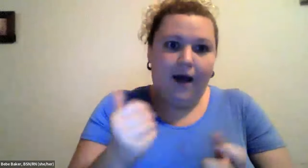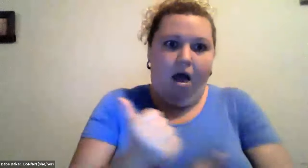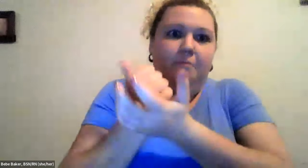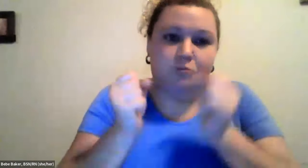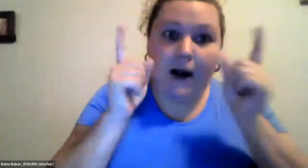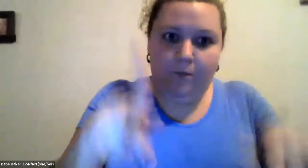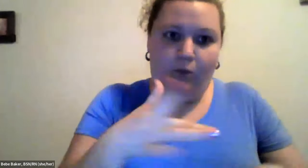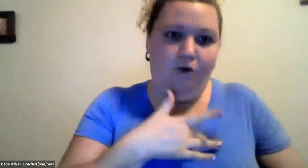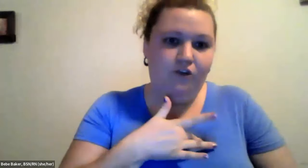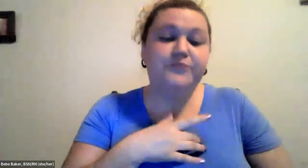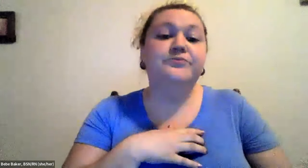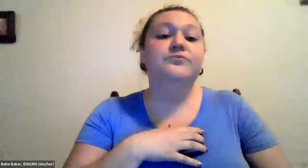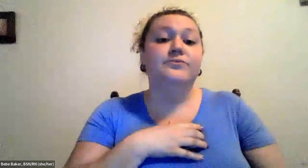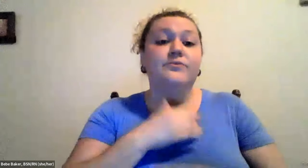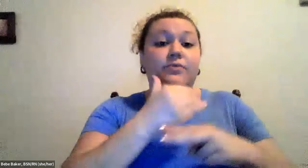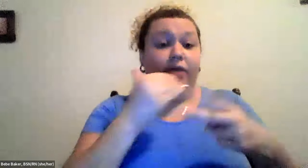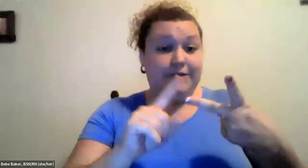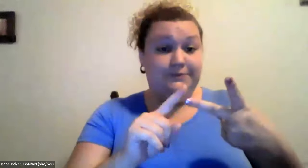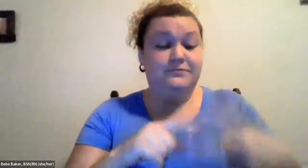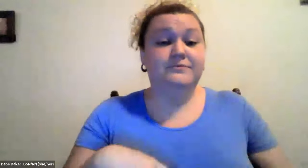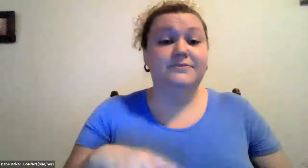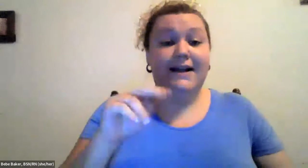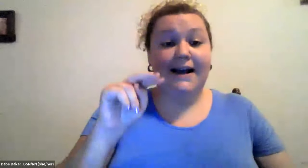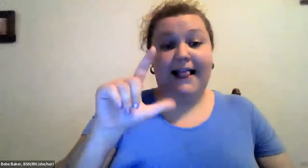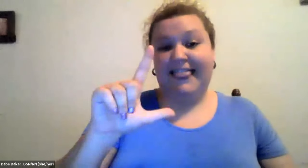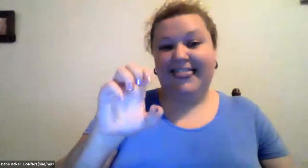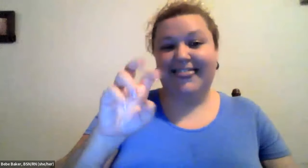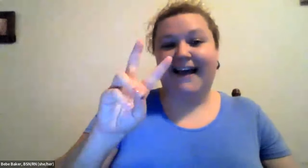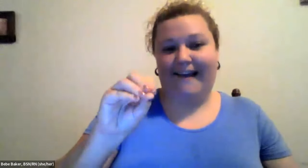Cristine Saunders: The shocks don't don't work then they'll give you EPI in order to wake up your heart.